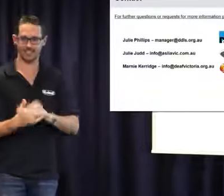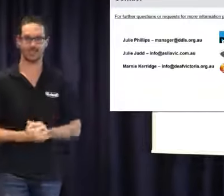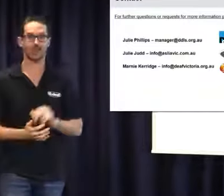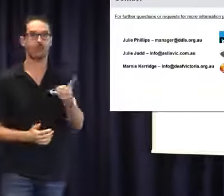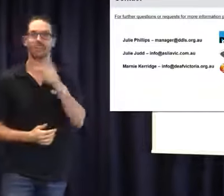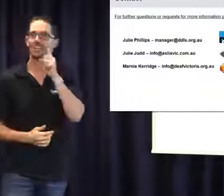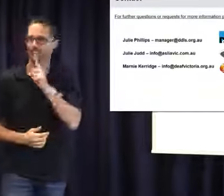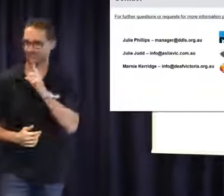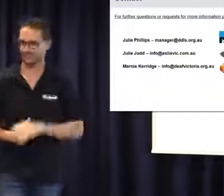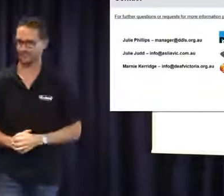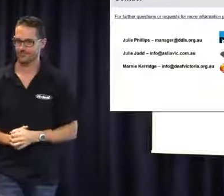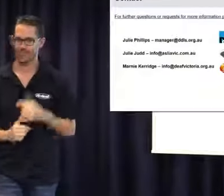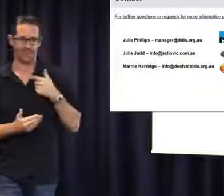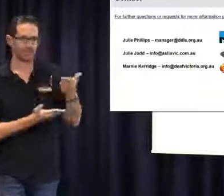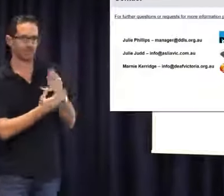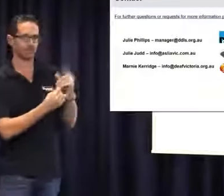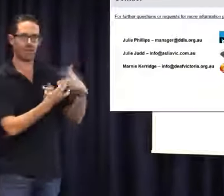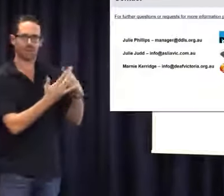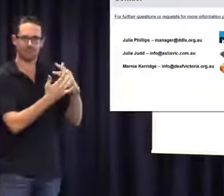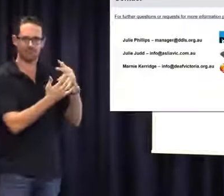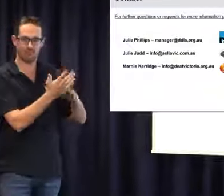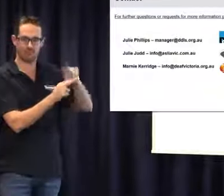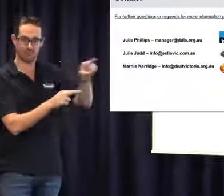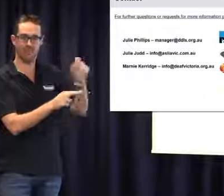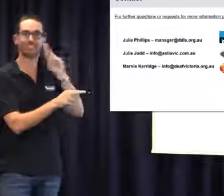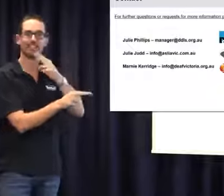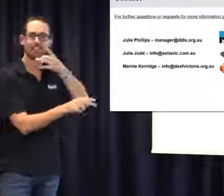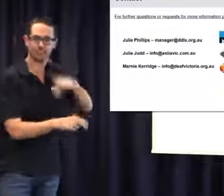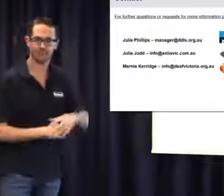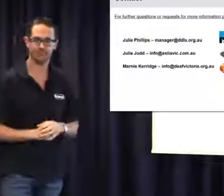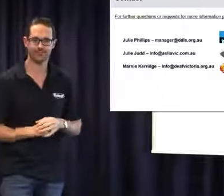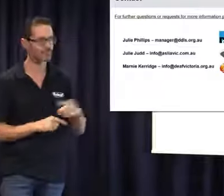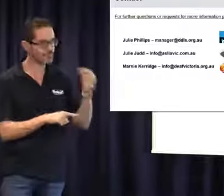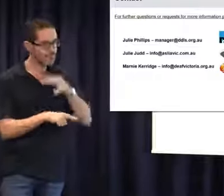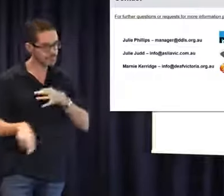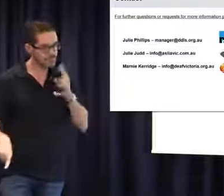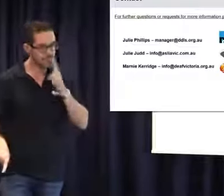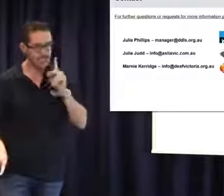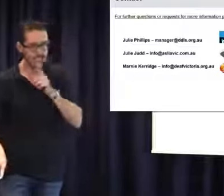one who is three and the other one is one. They are both hearing. We also deal with parents